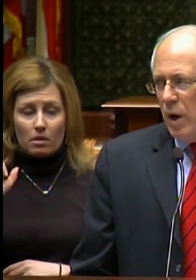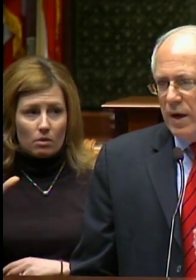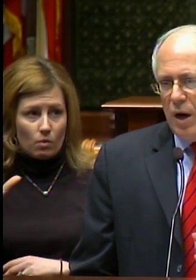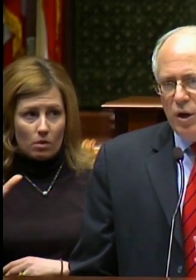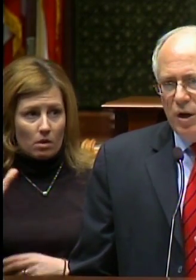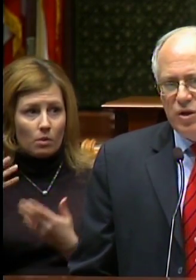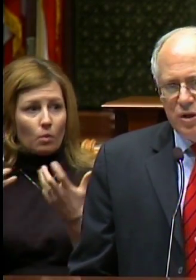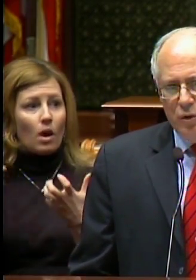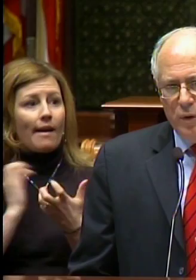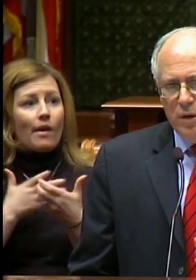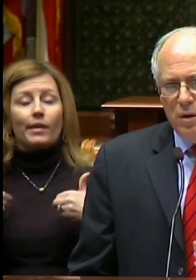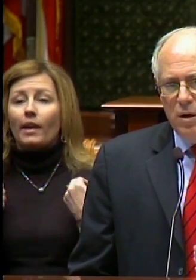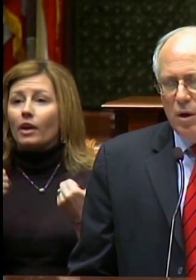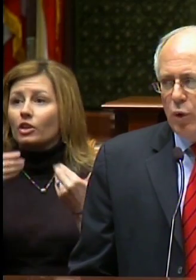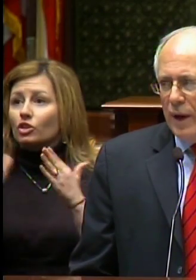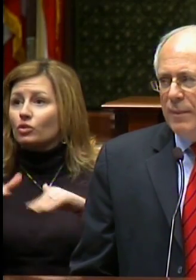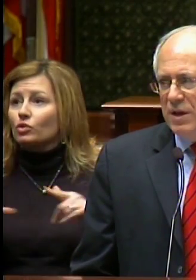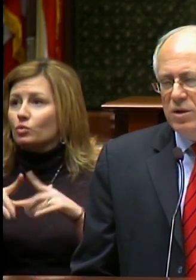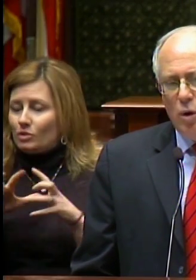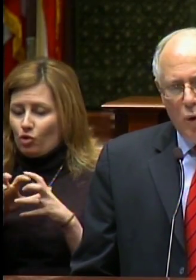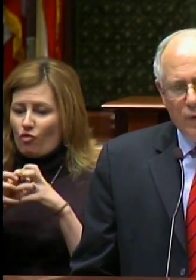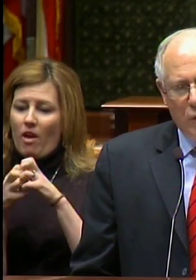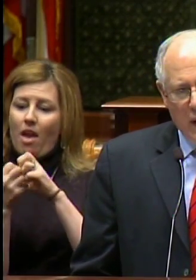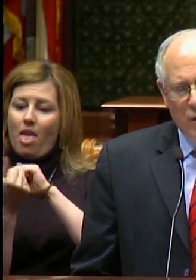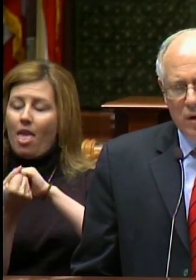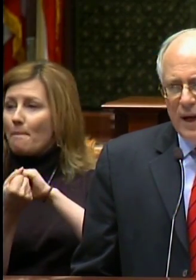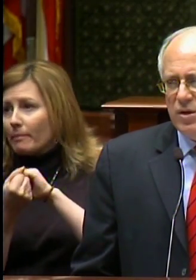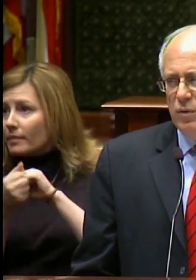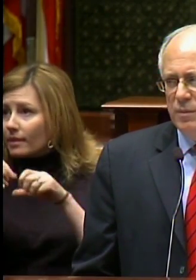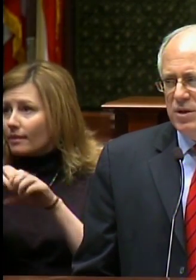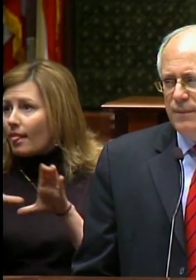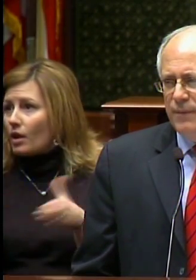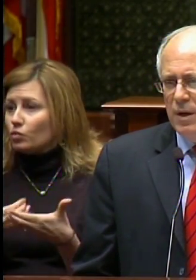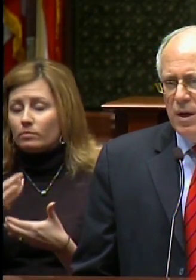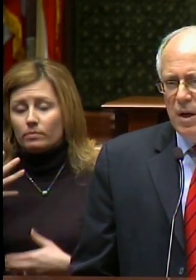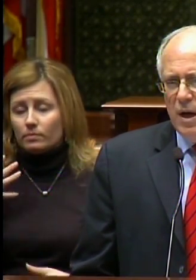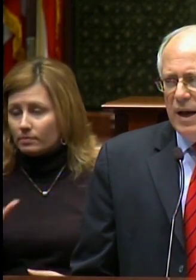want our young children crammed into overcrowded classrooms.